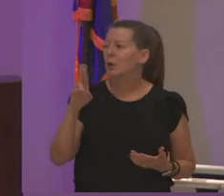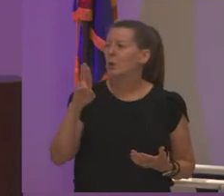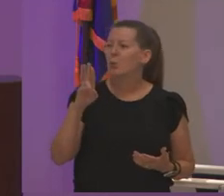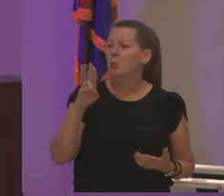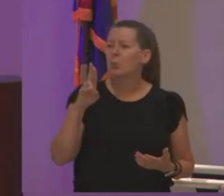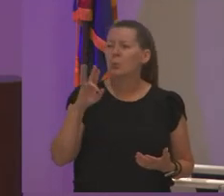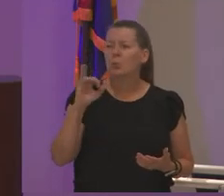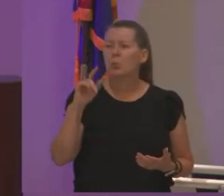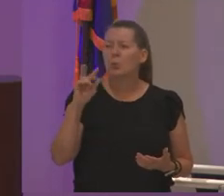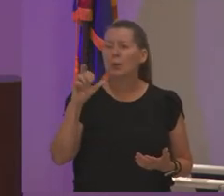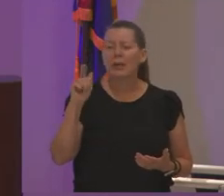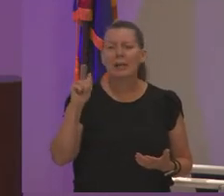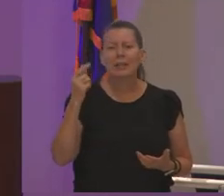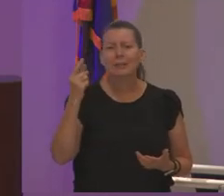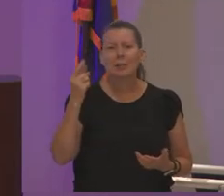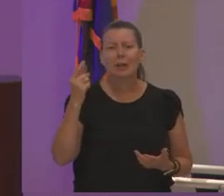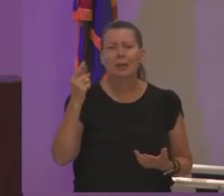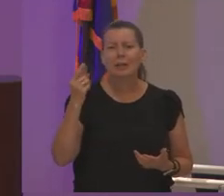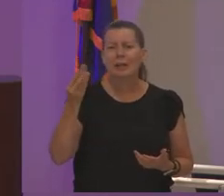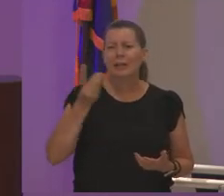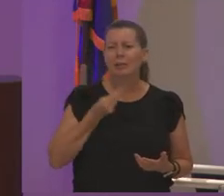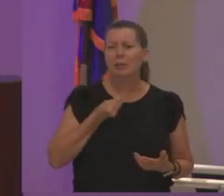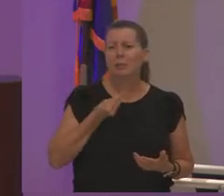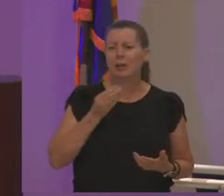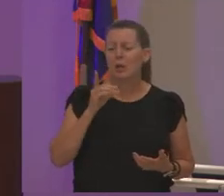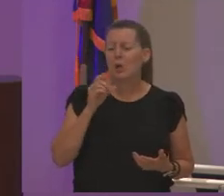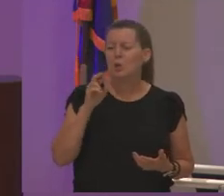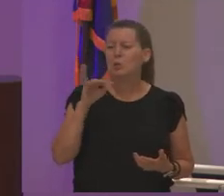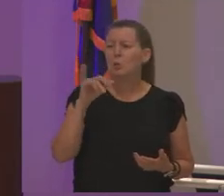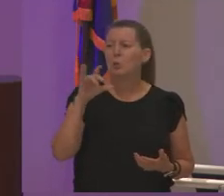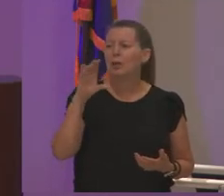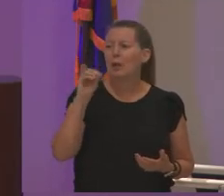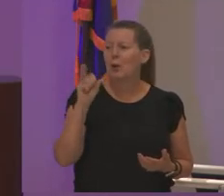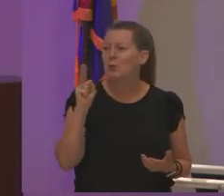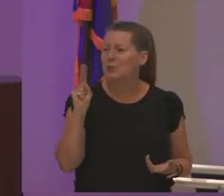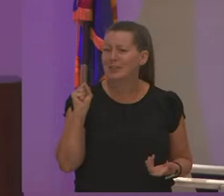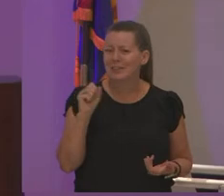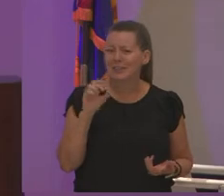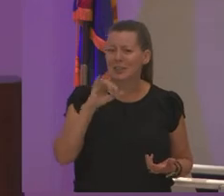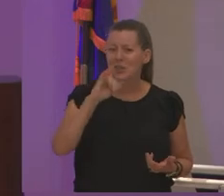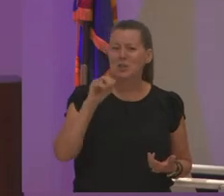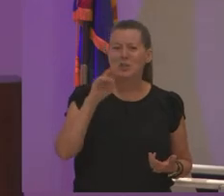somebody was in there giving me doritos julia was she giving me doritos i was so excited